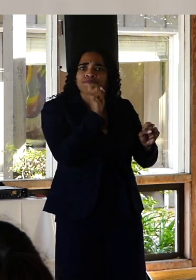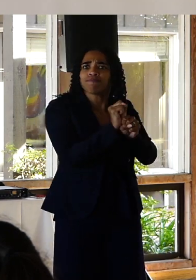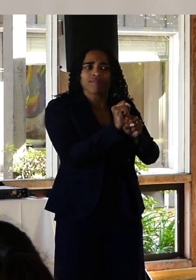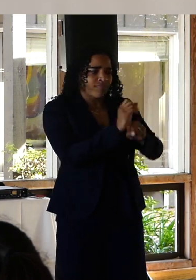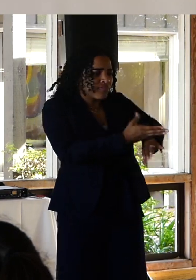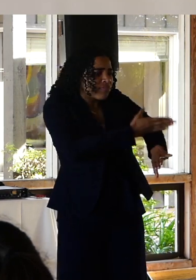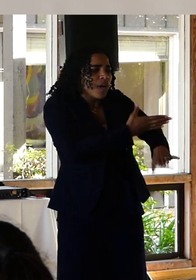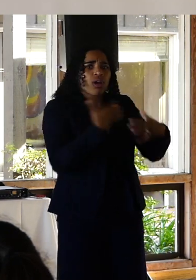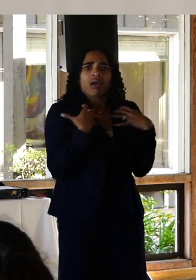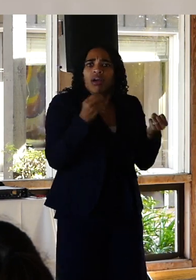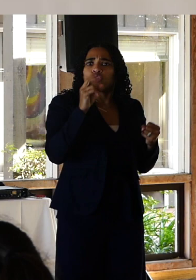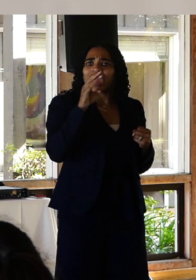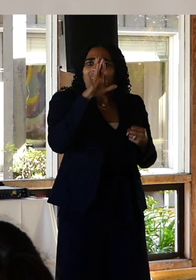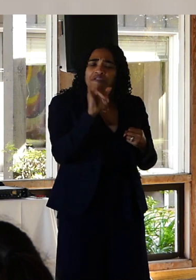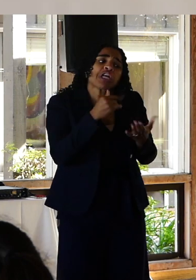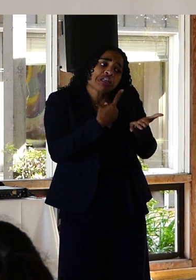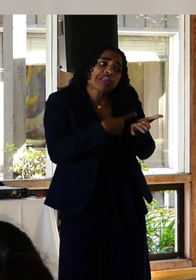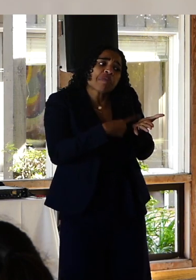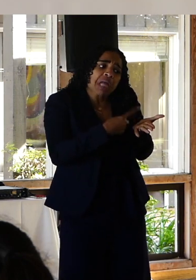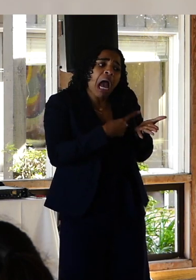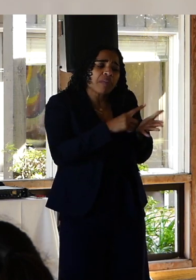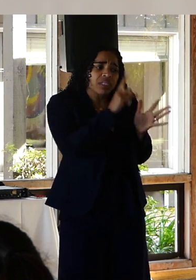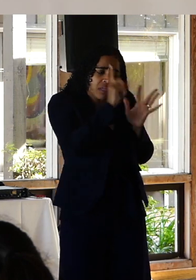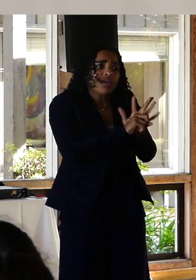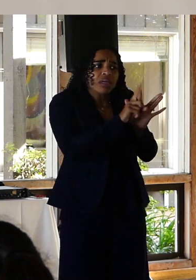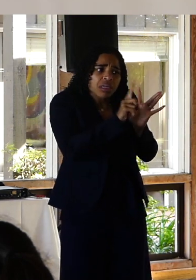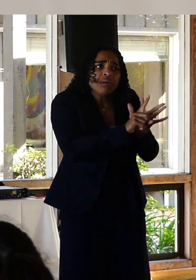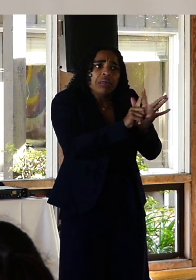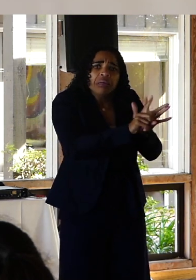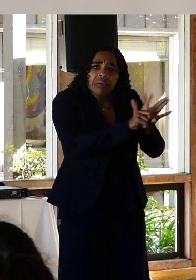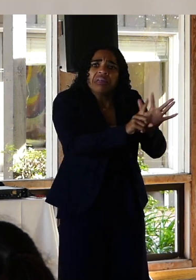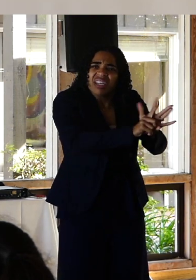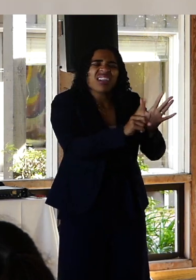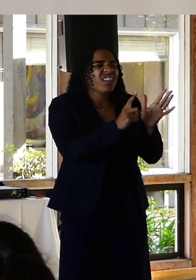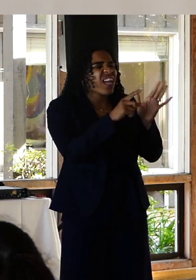in recovery and he still experiences almost all of the symptoms of his